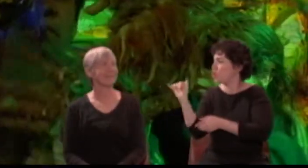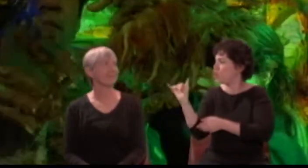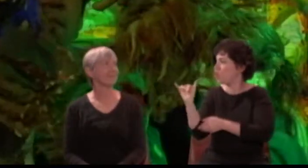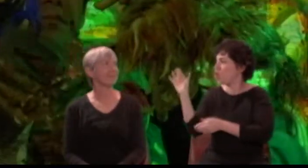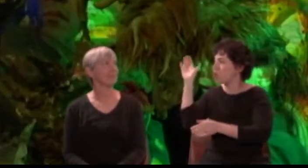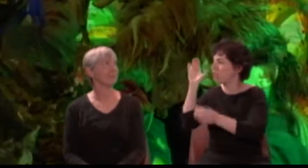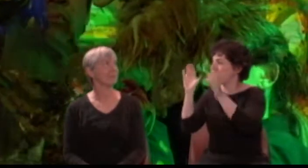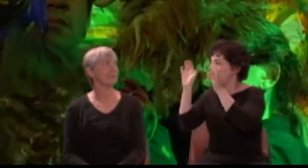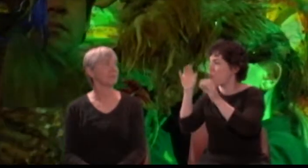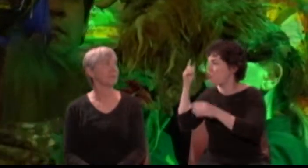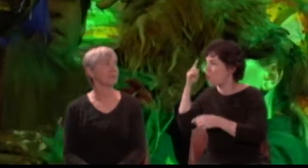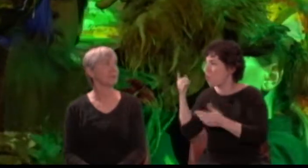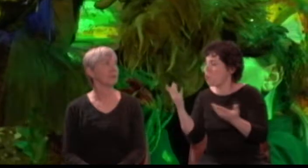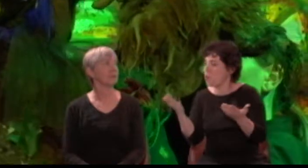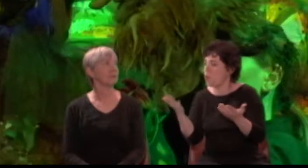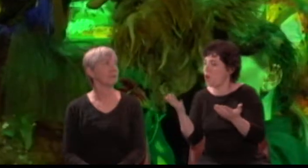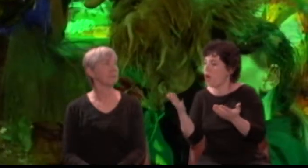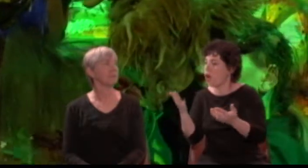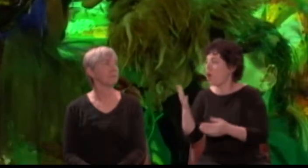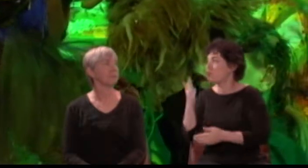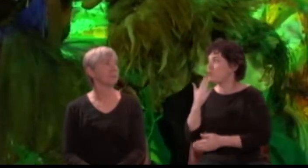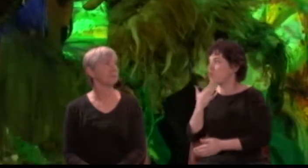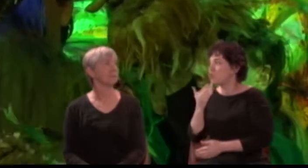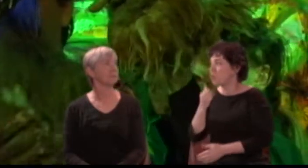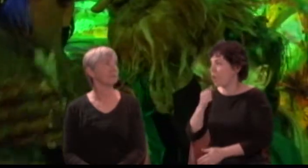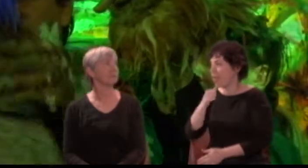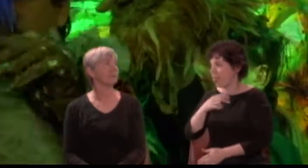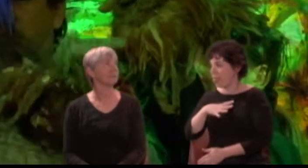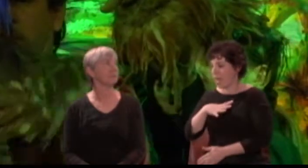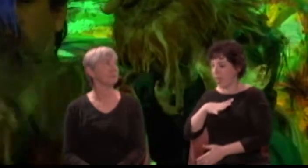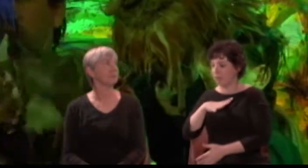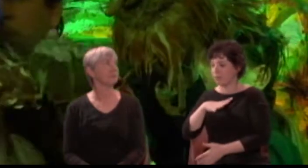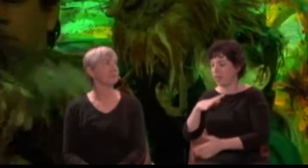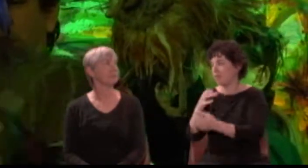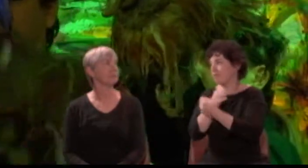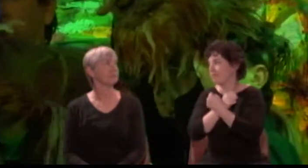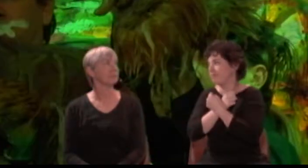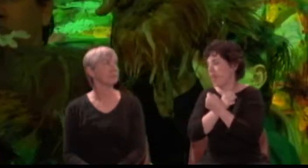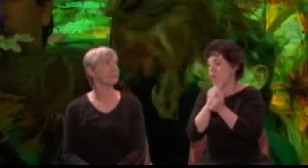A sweet Athenian lady is in love with a disdainful youth.